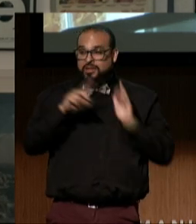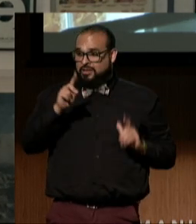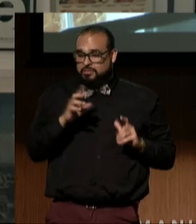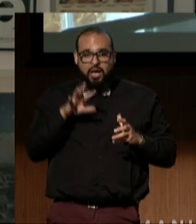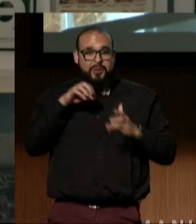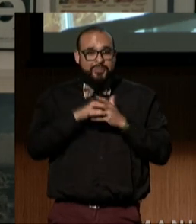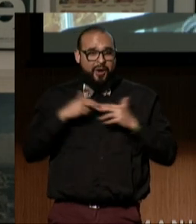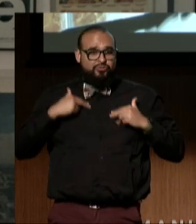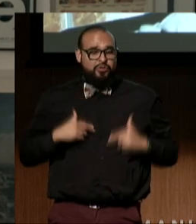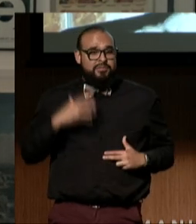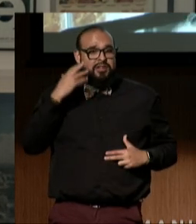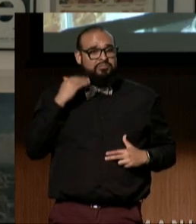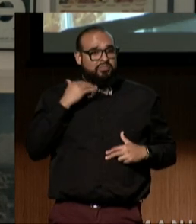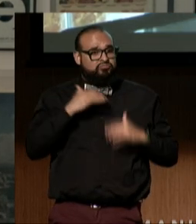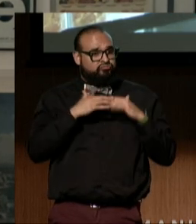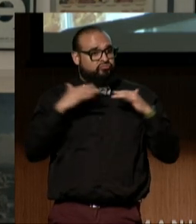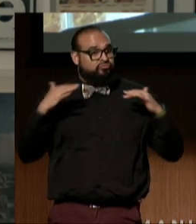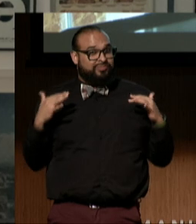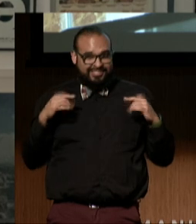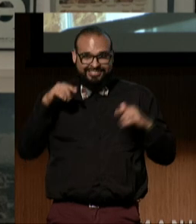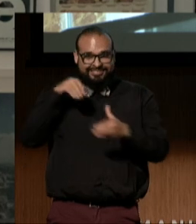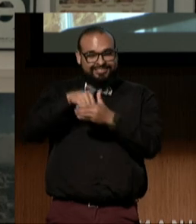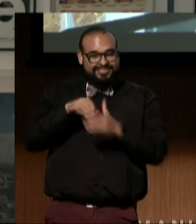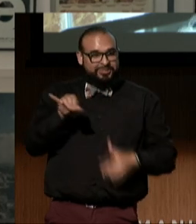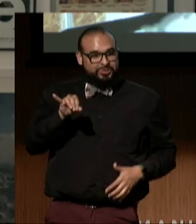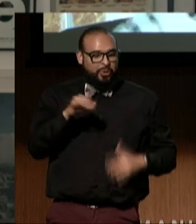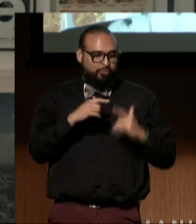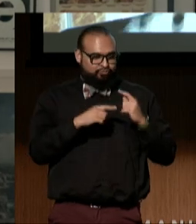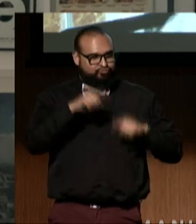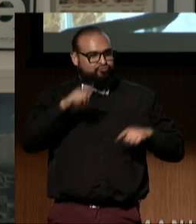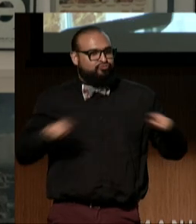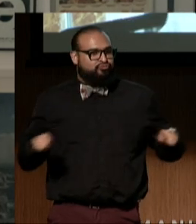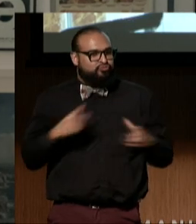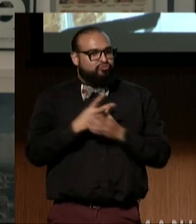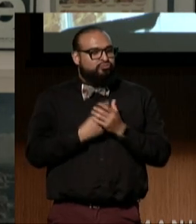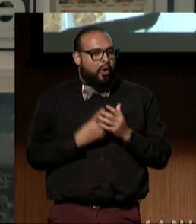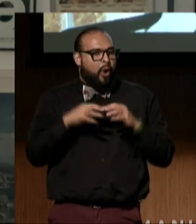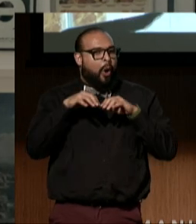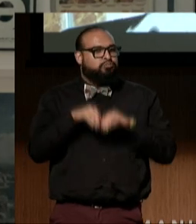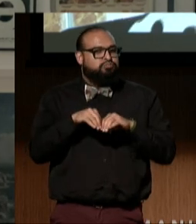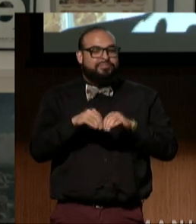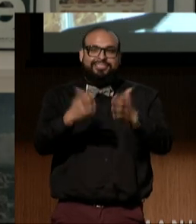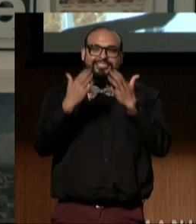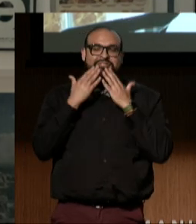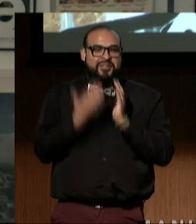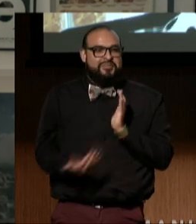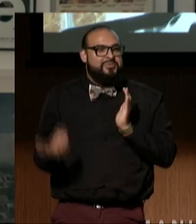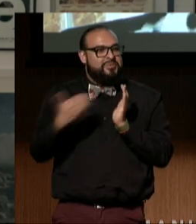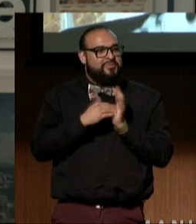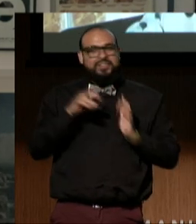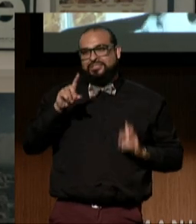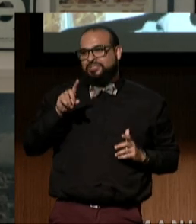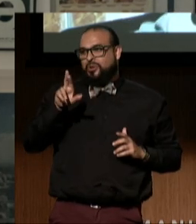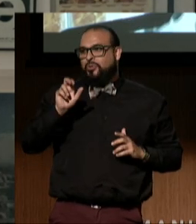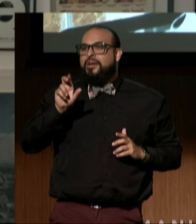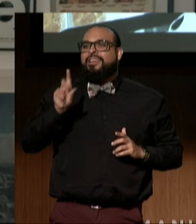and the diversity within the experience. Thank you again to DREDF for this incredible honor.